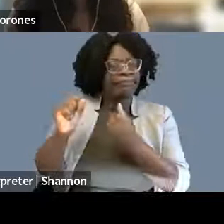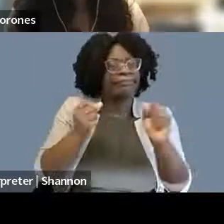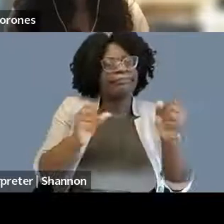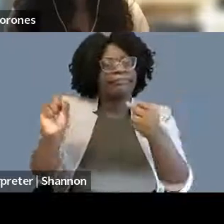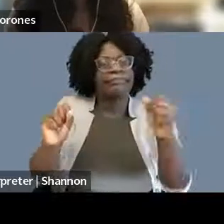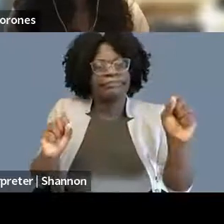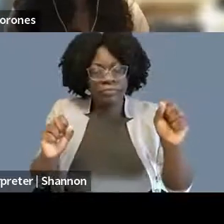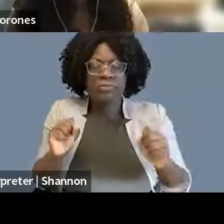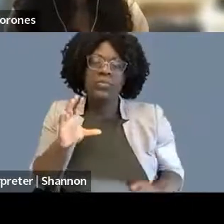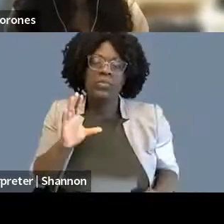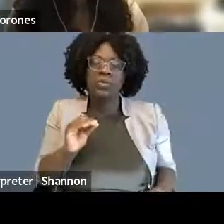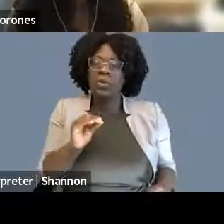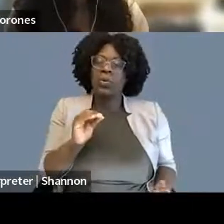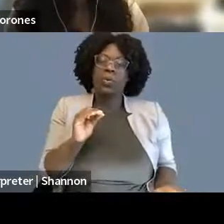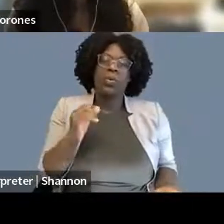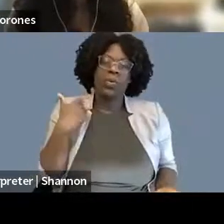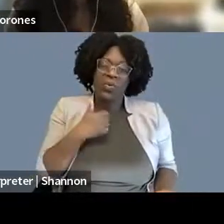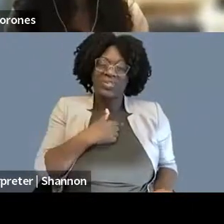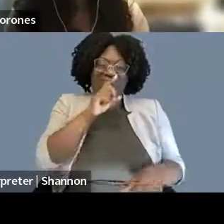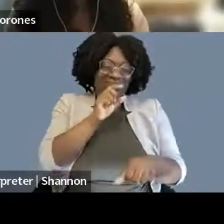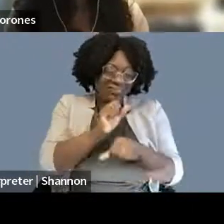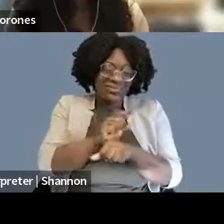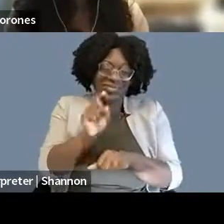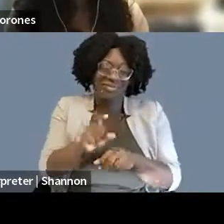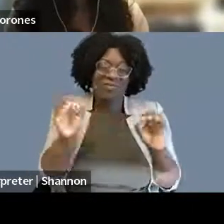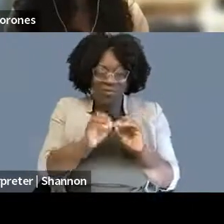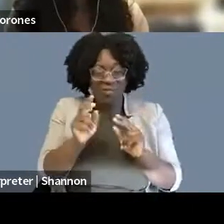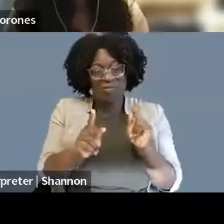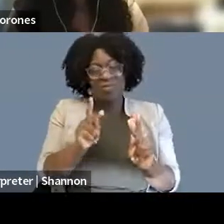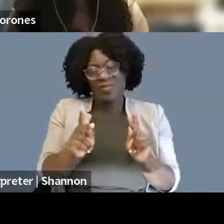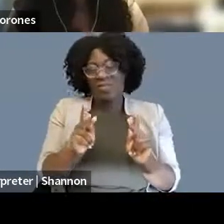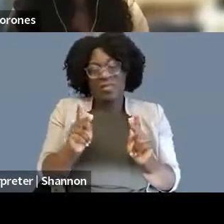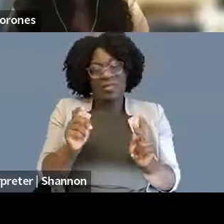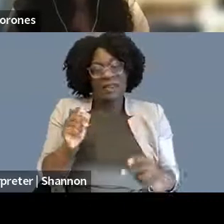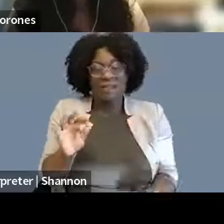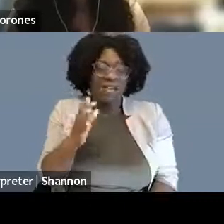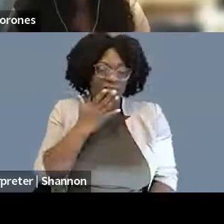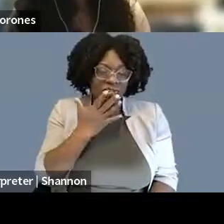Because we literally need more. I am exhausted all the time, and I love my job, as I said, but I am exhausted.